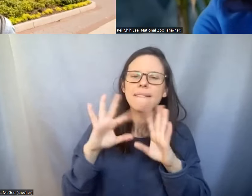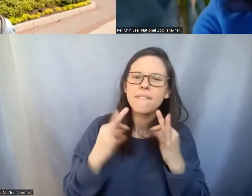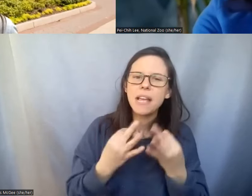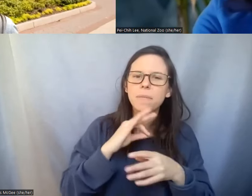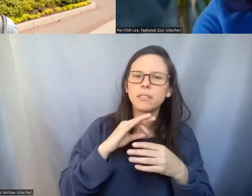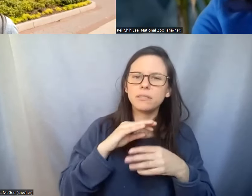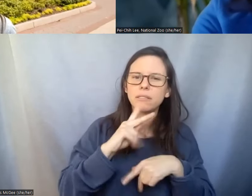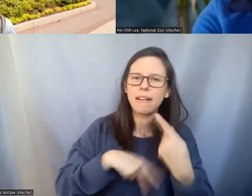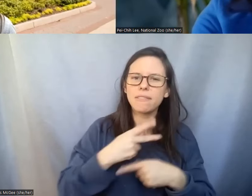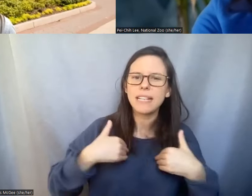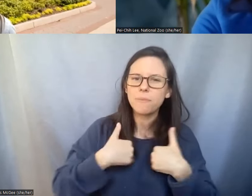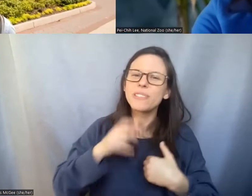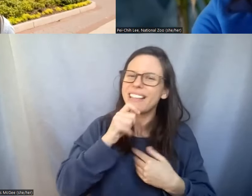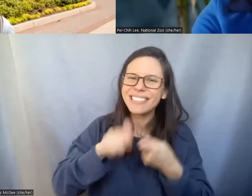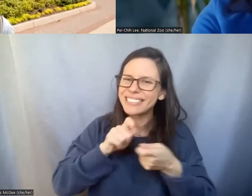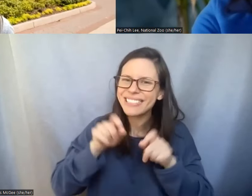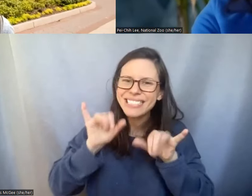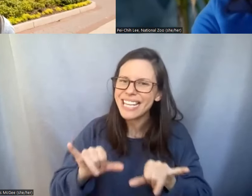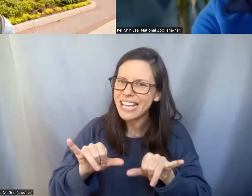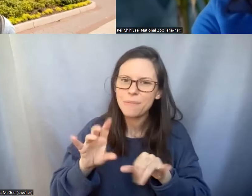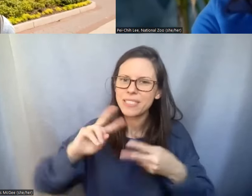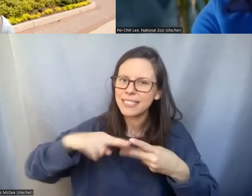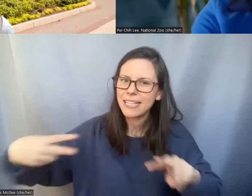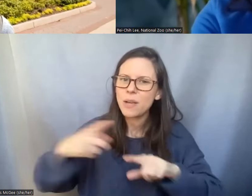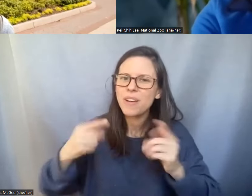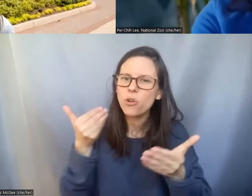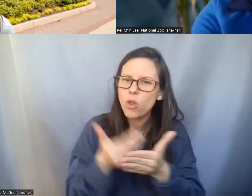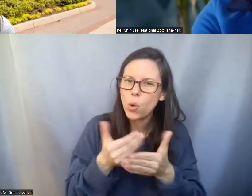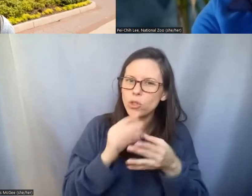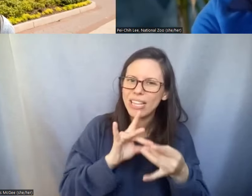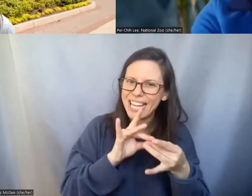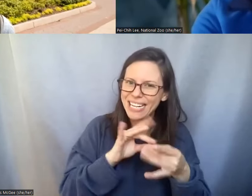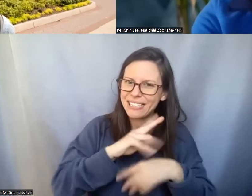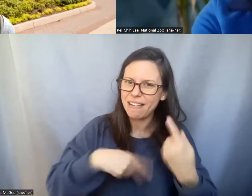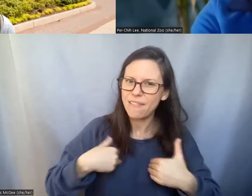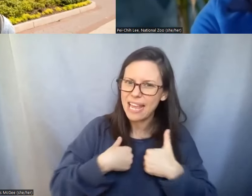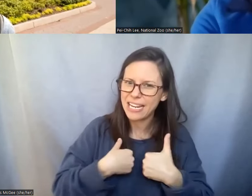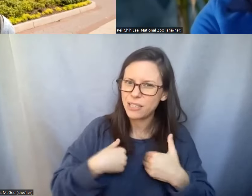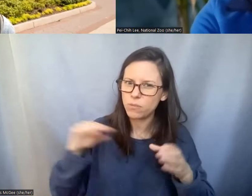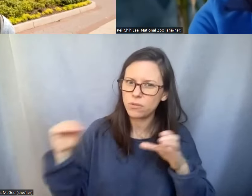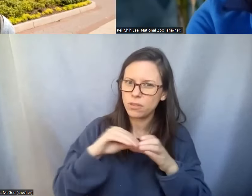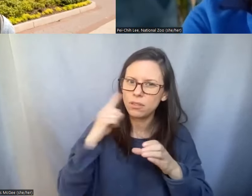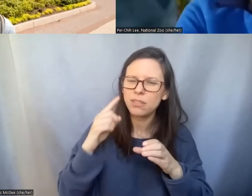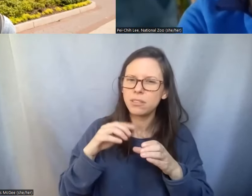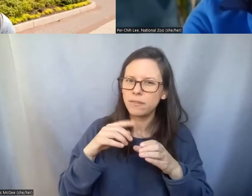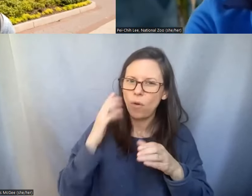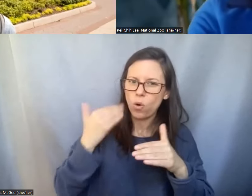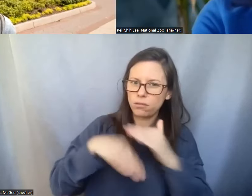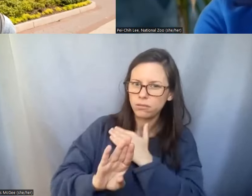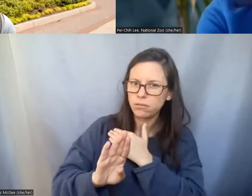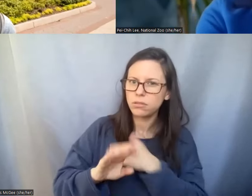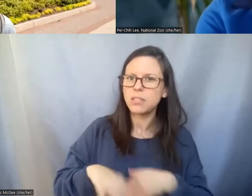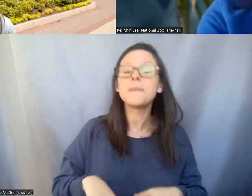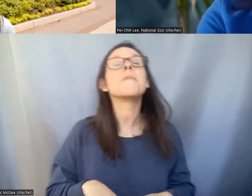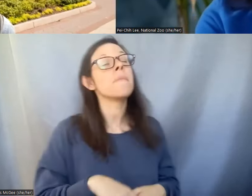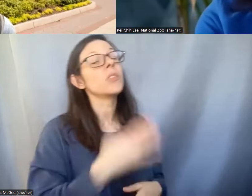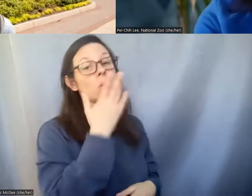Dr. Pei-Chih Lee: That is a fantastic question actually I think that is done last year. There is a snap by ourselves with